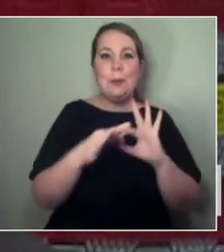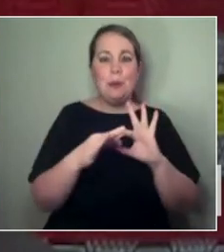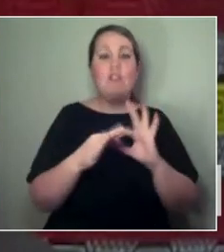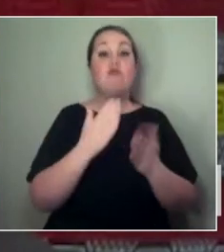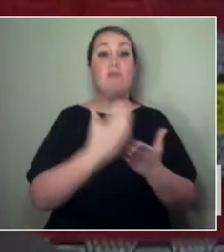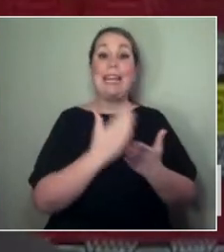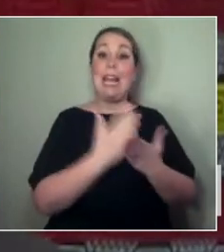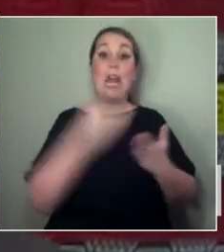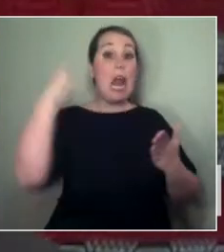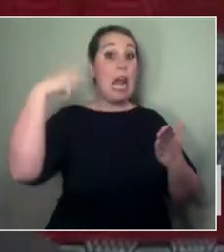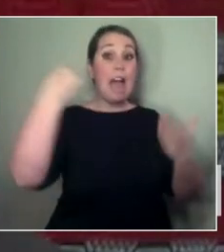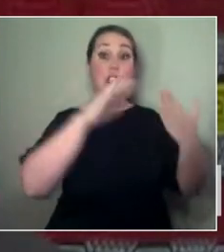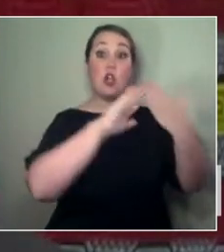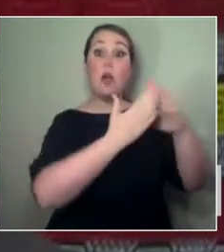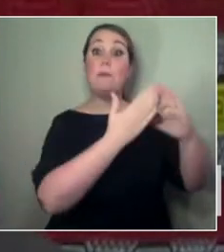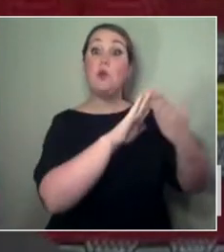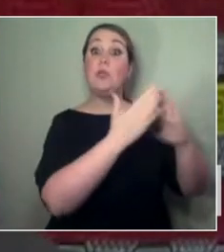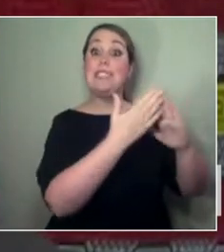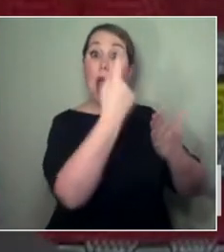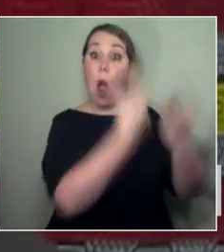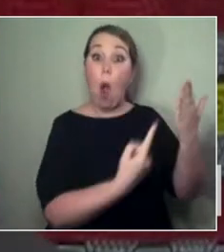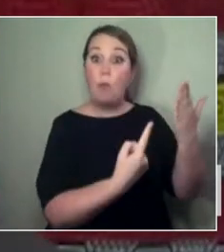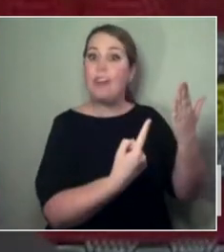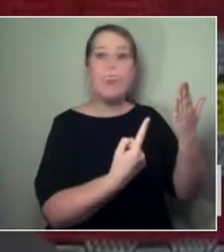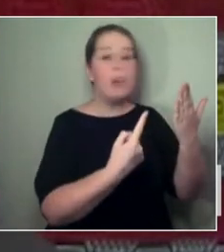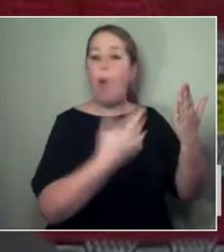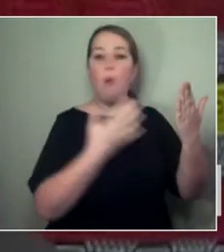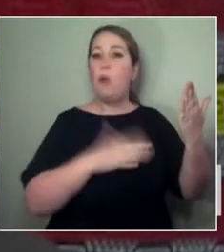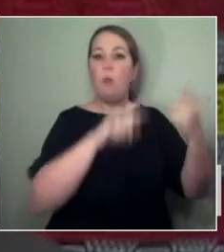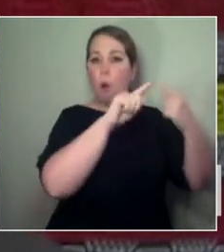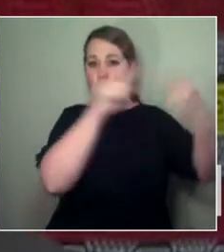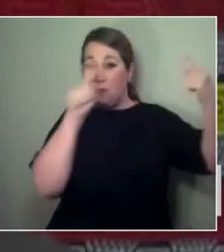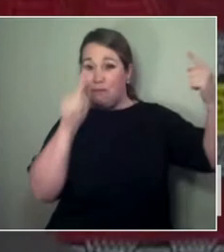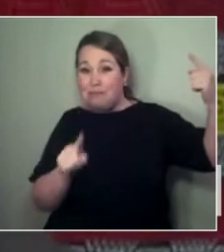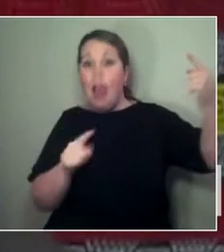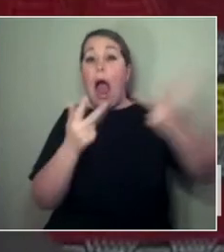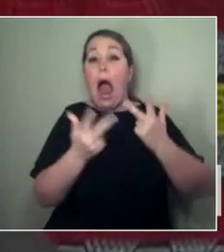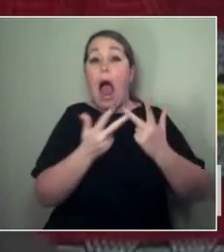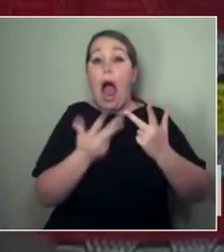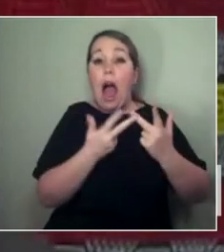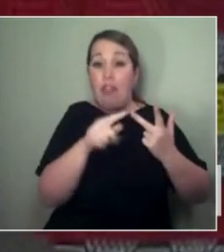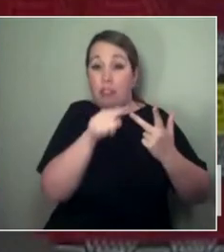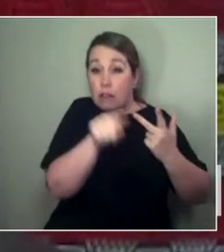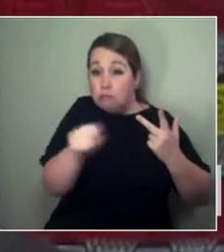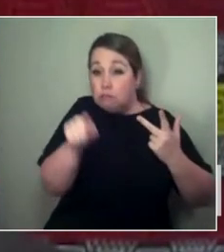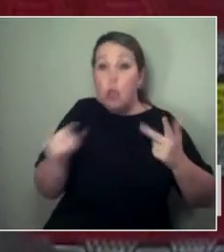so, you know, the new iteration of the Collective — because of where we are now in the world.